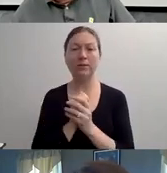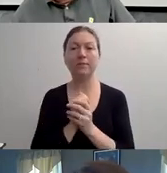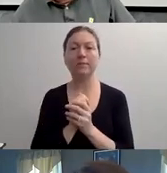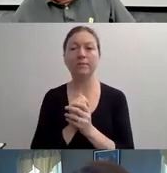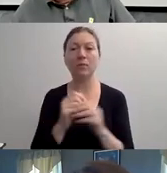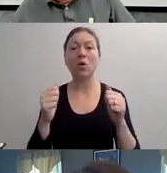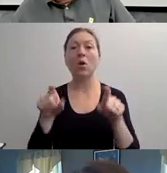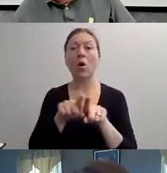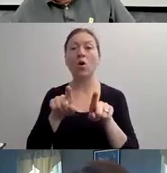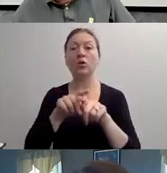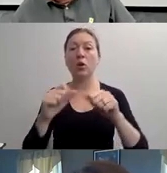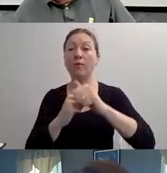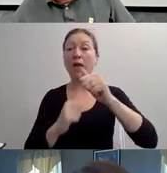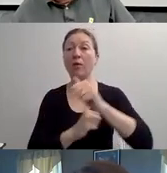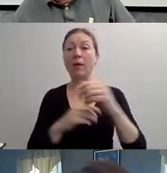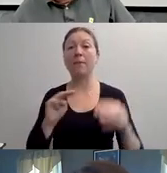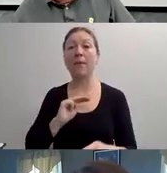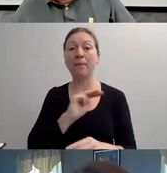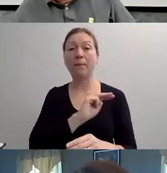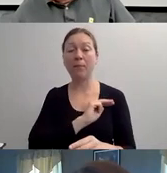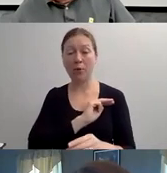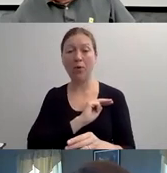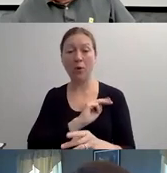AND THEY CAN BE FROM BIRTH OR ACQUIRED THROUGHOUT LIFETIME.